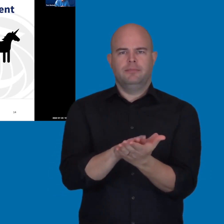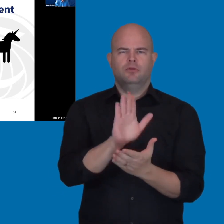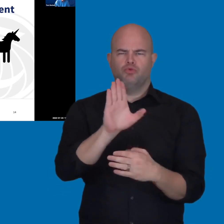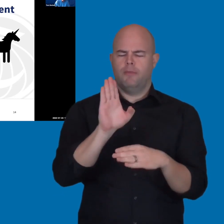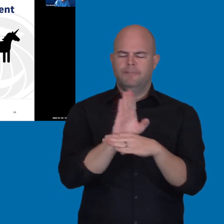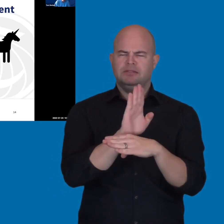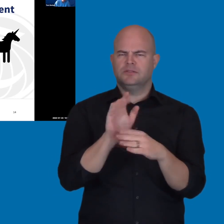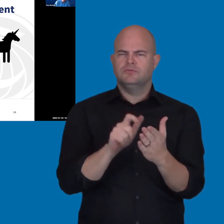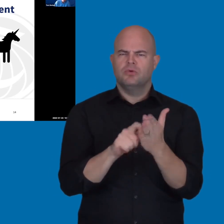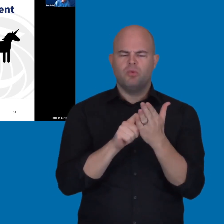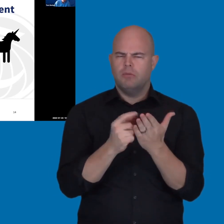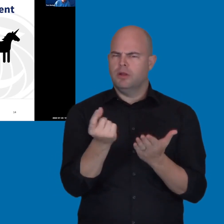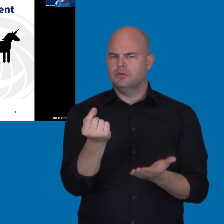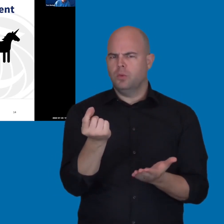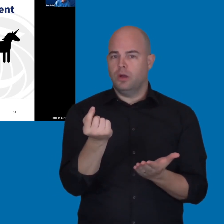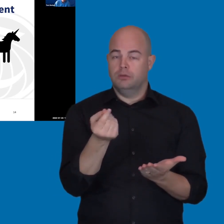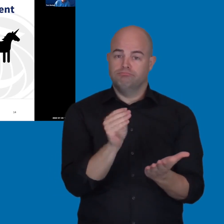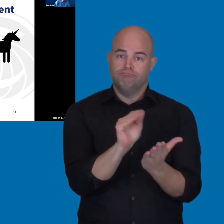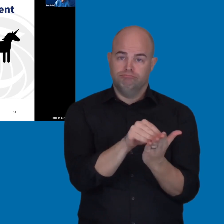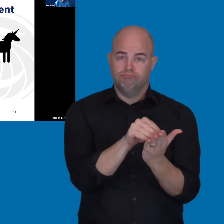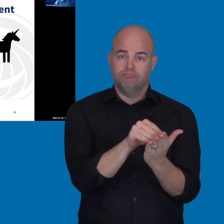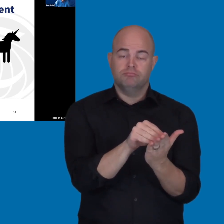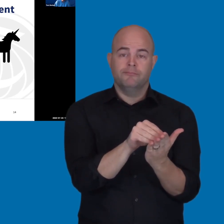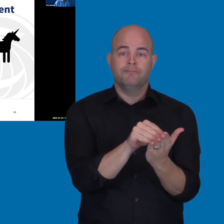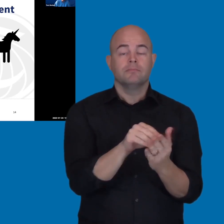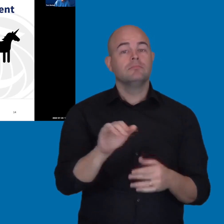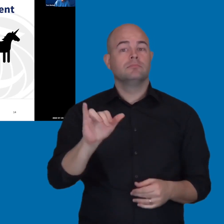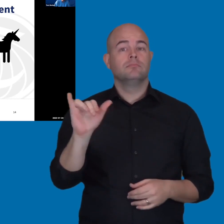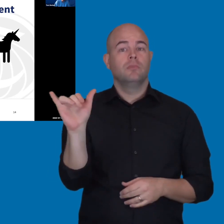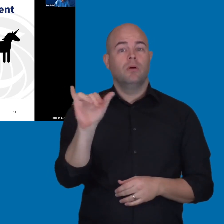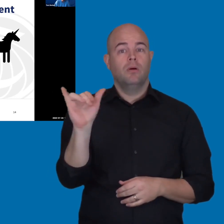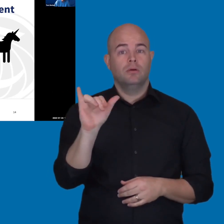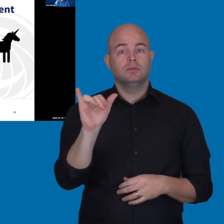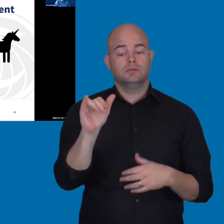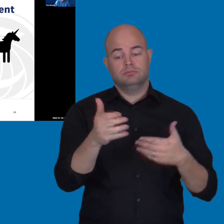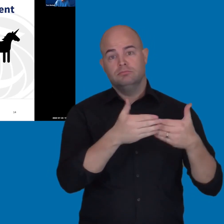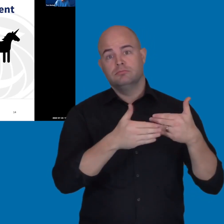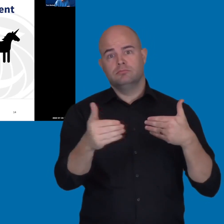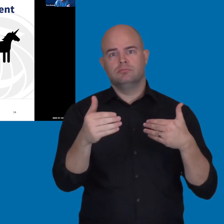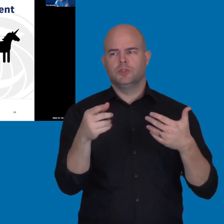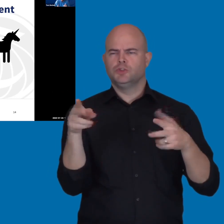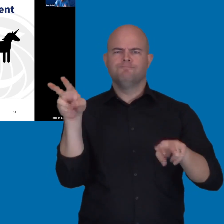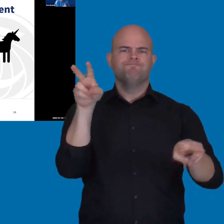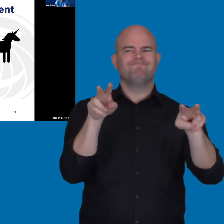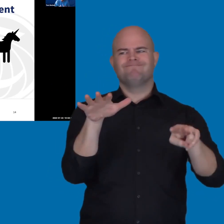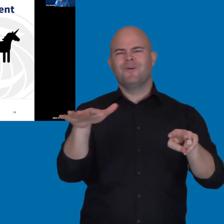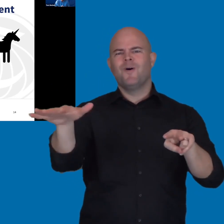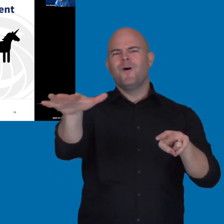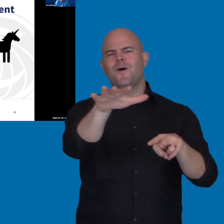Well, what are your business requirements? And then also, after that, then you look at the market and say,